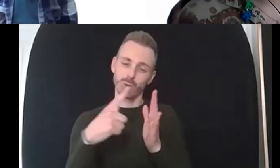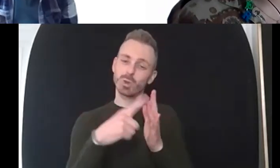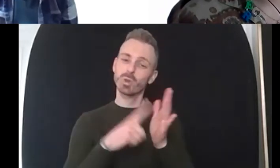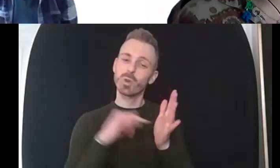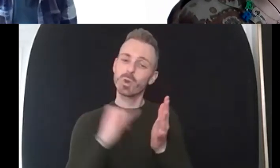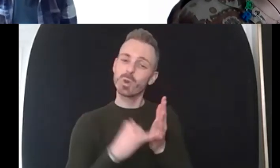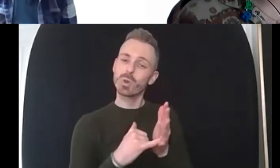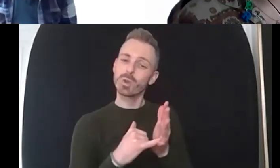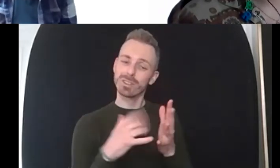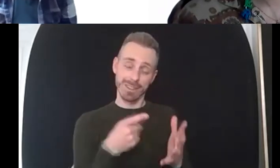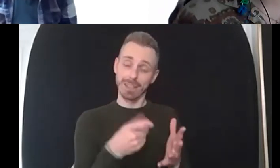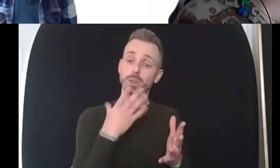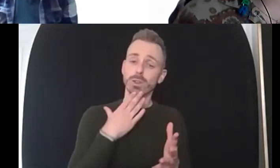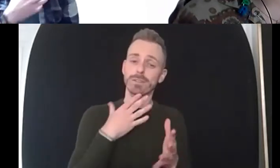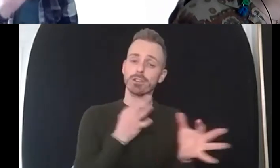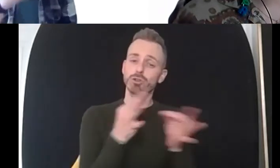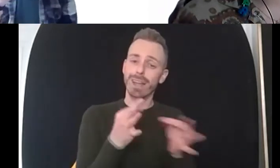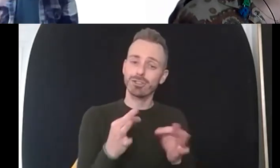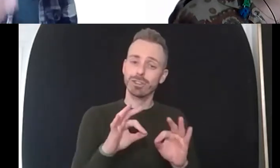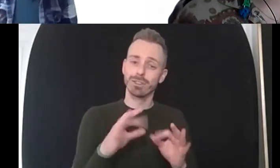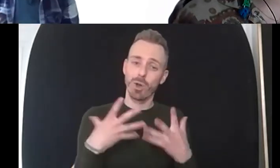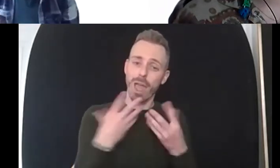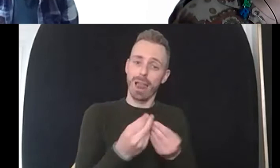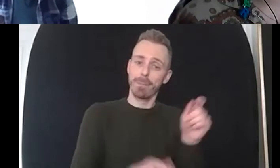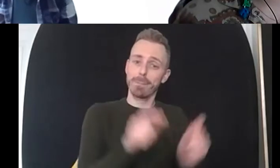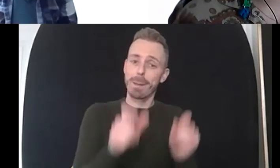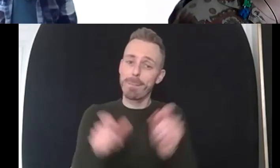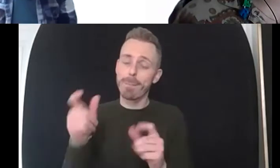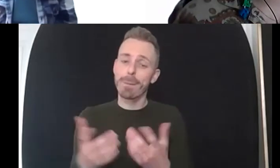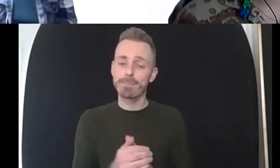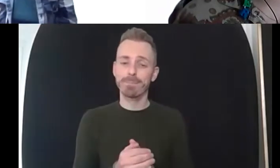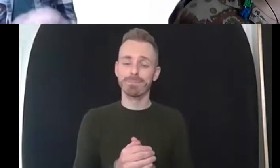strategy um because remembering to do all of these is really hard but if you've got something that's